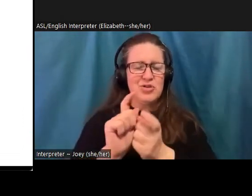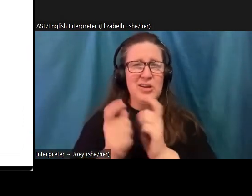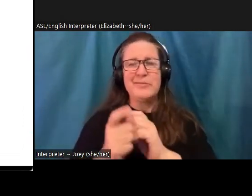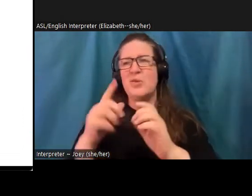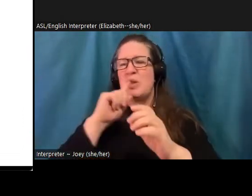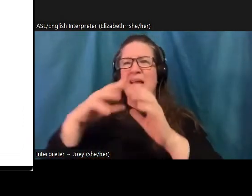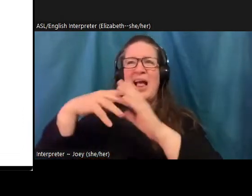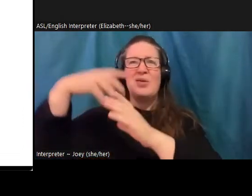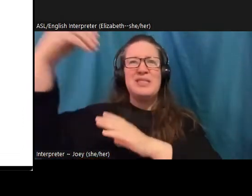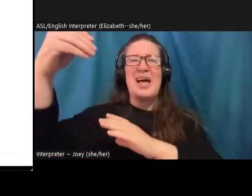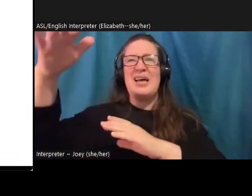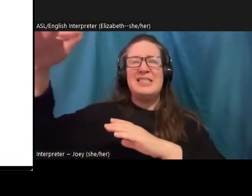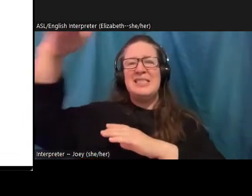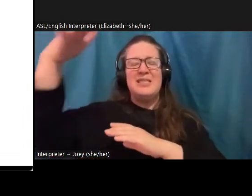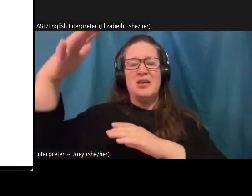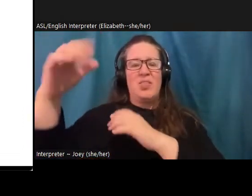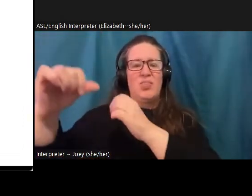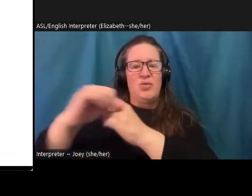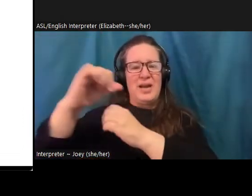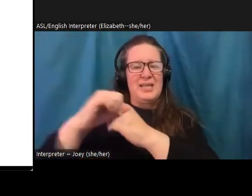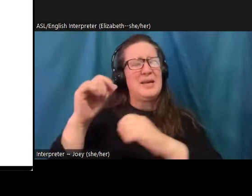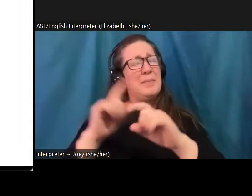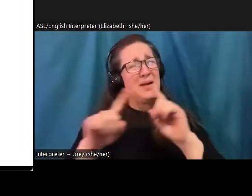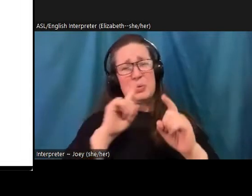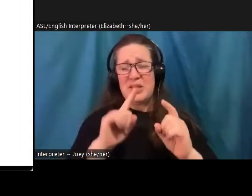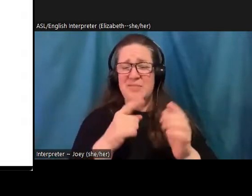it's not only a threat to life and survival, but also to these